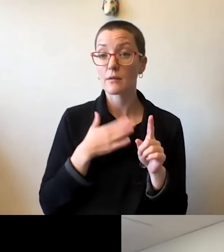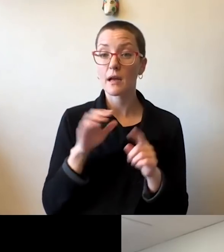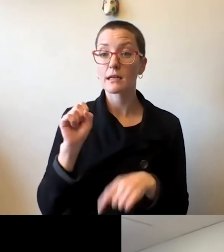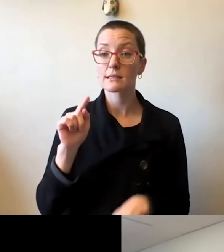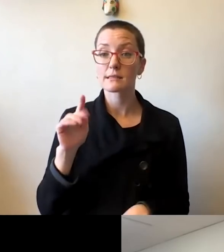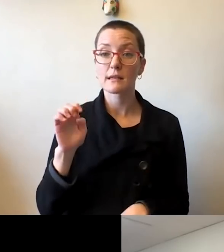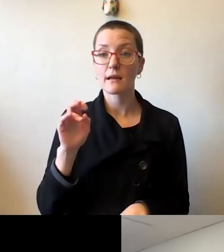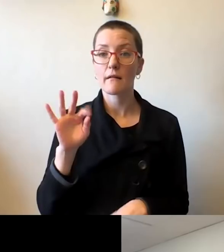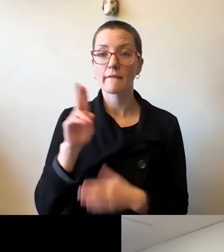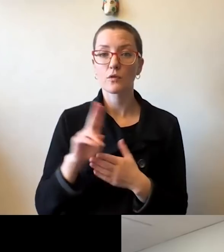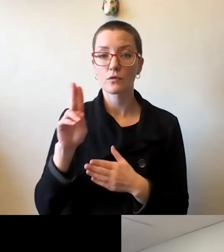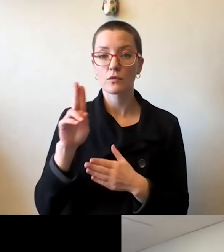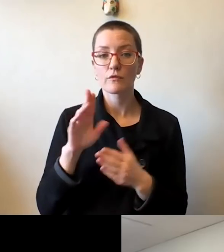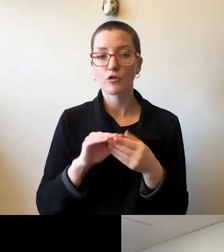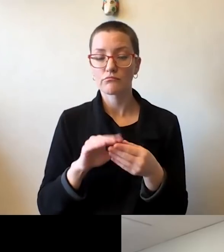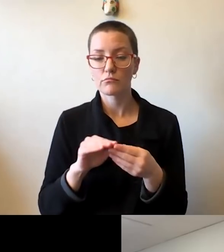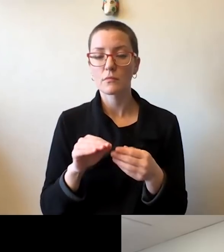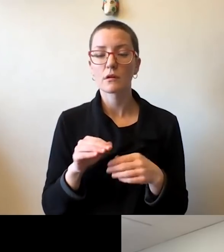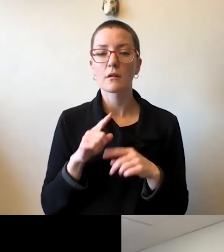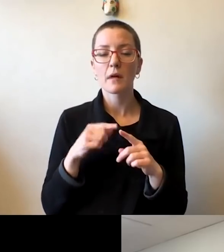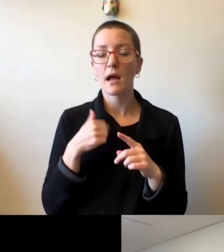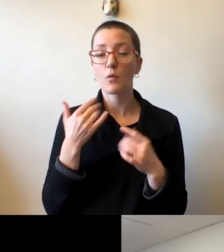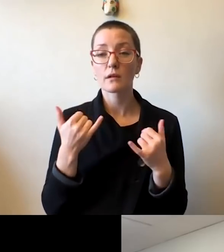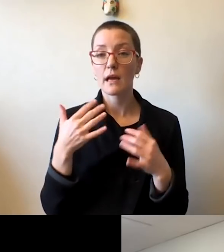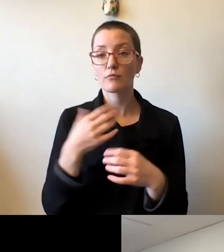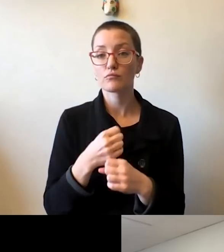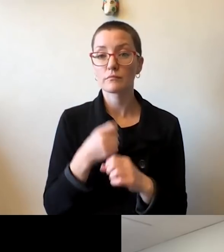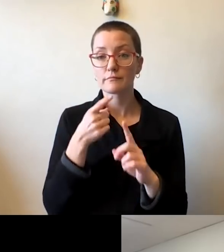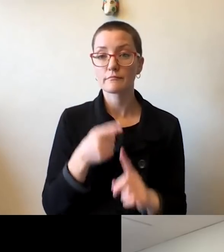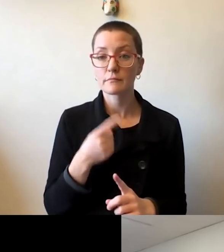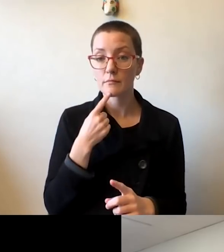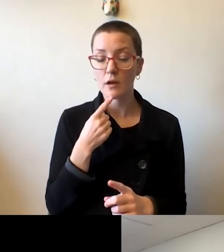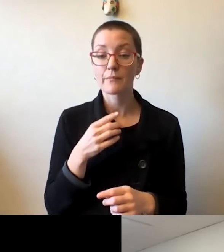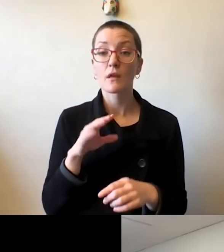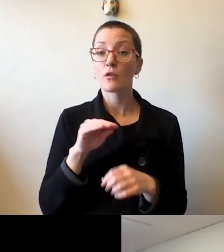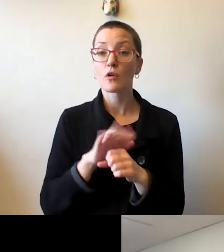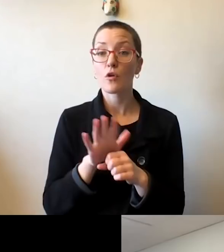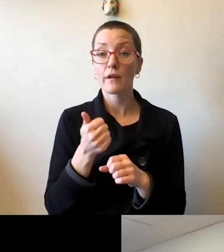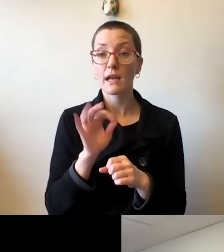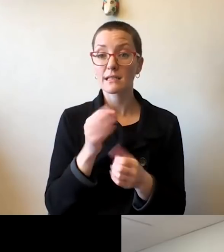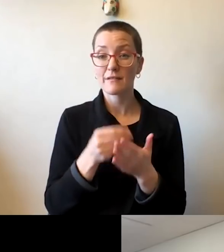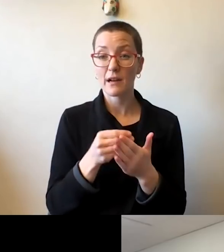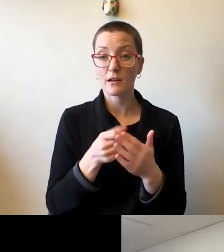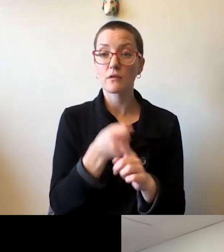But let me just say succinctly the financial effects of COVID-19 are real, they are certainly significant,